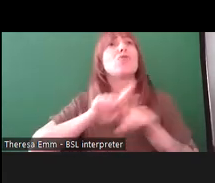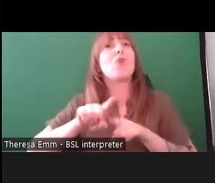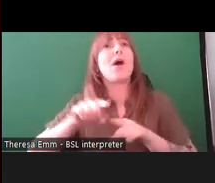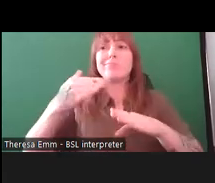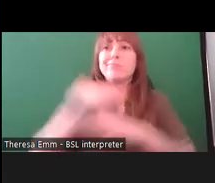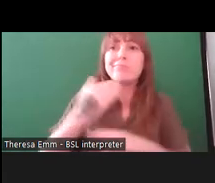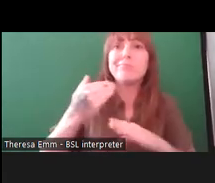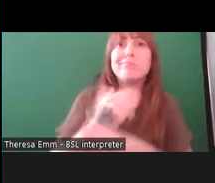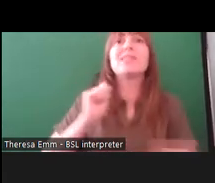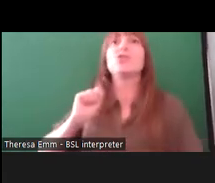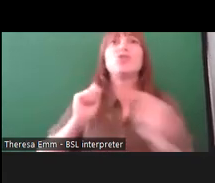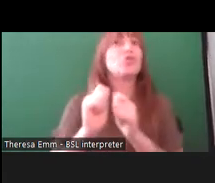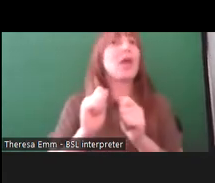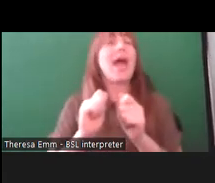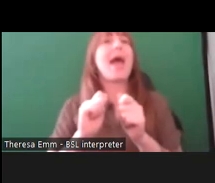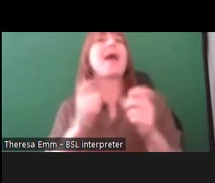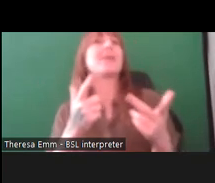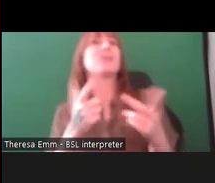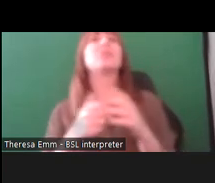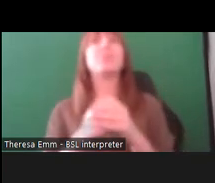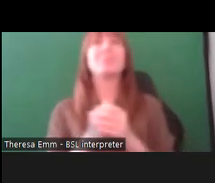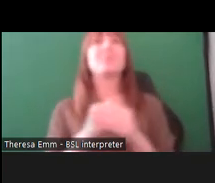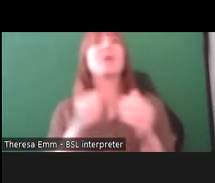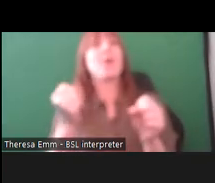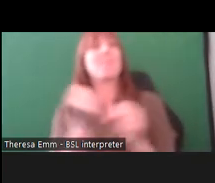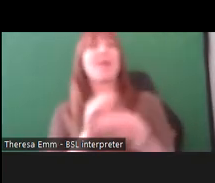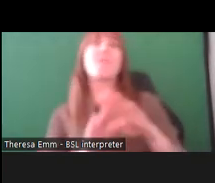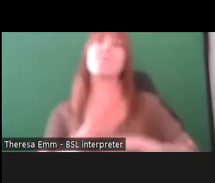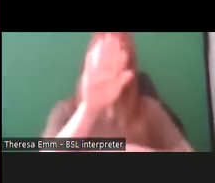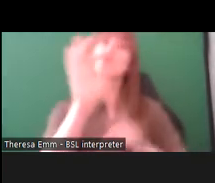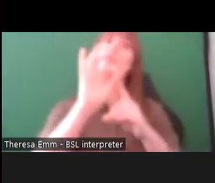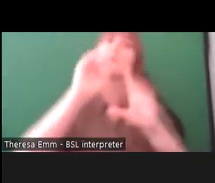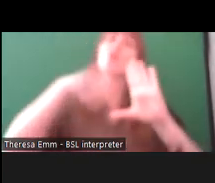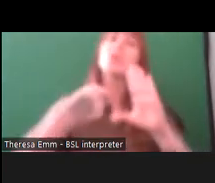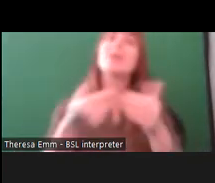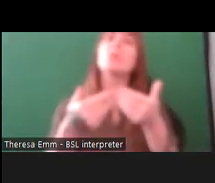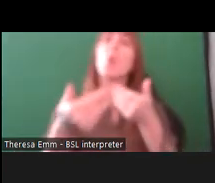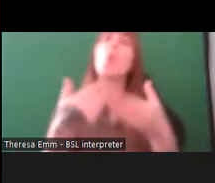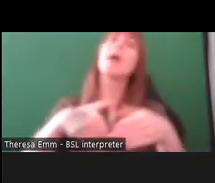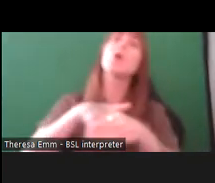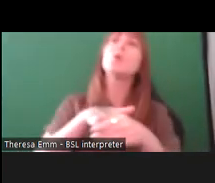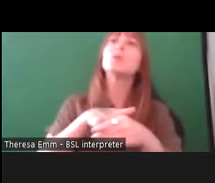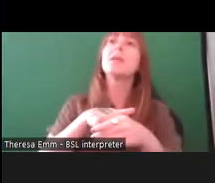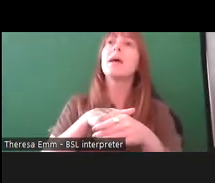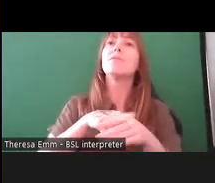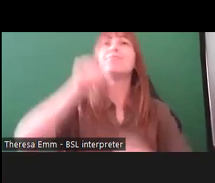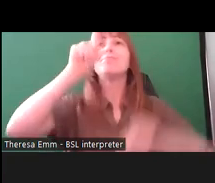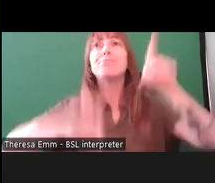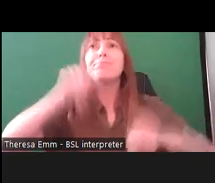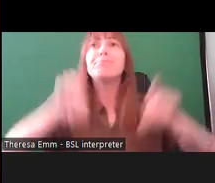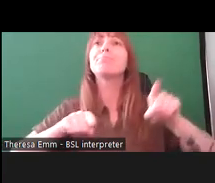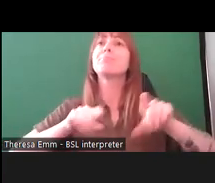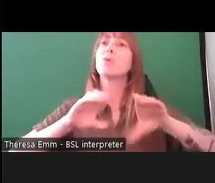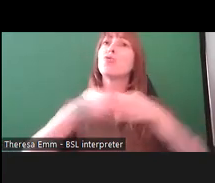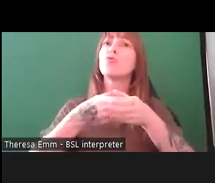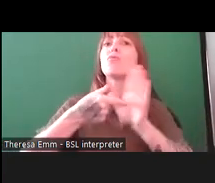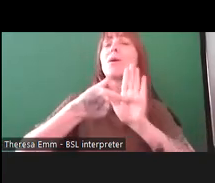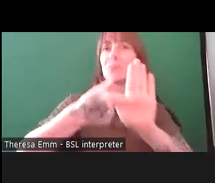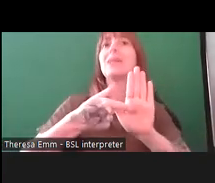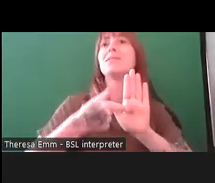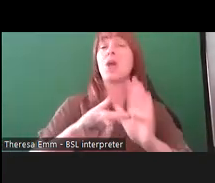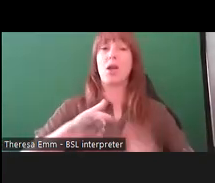change that dynamic for the future project. That's part of my role really is to kind of setting up